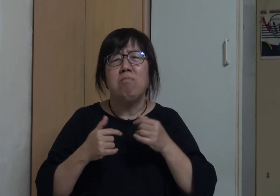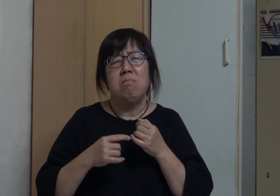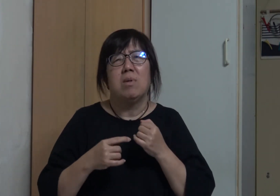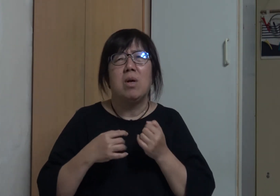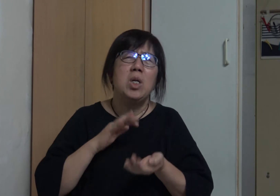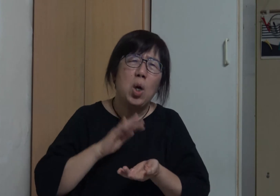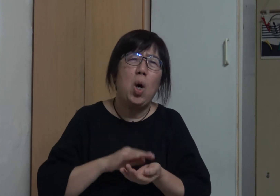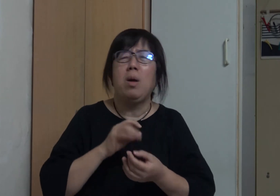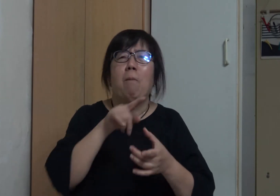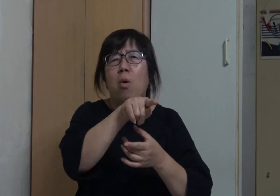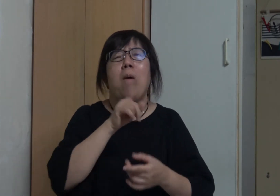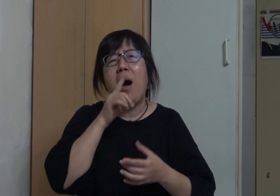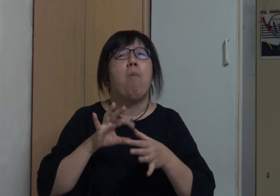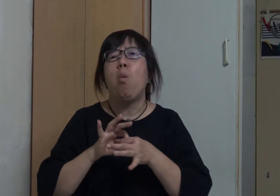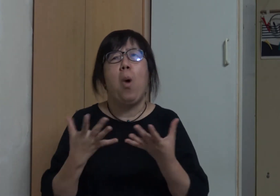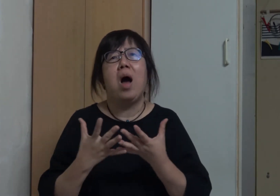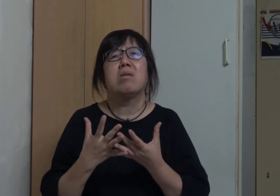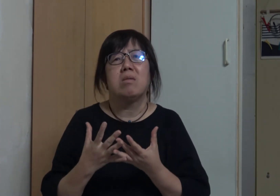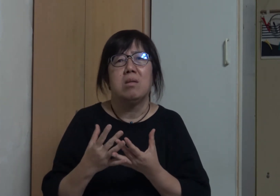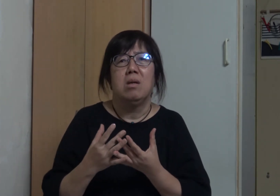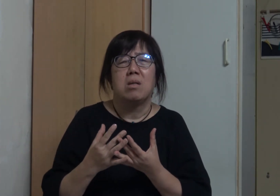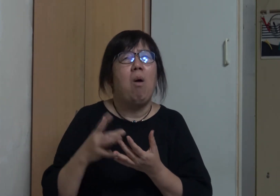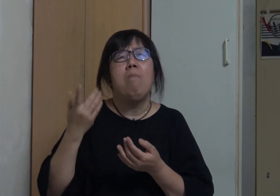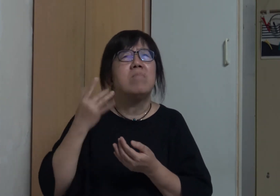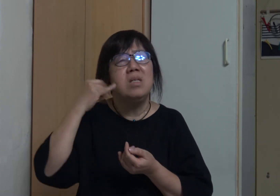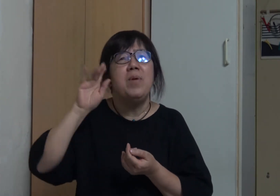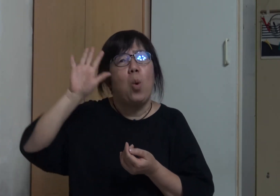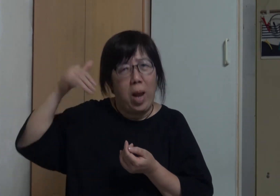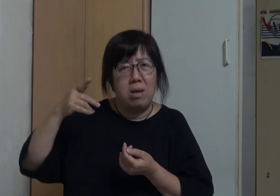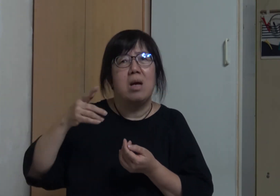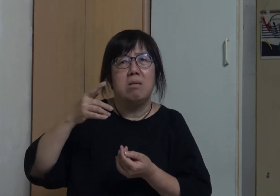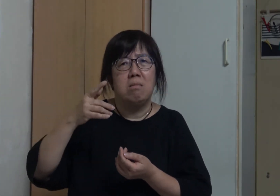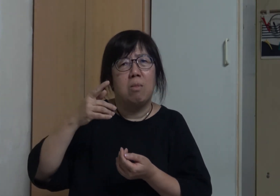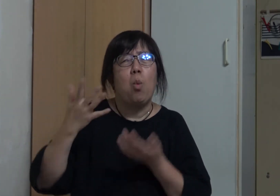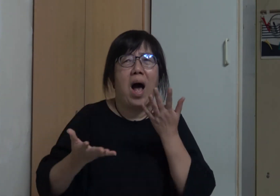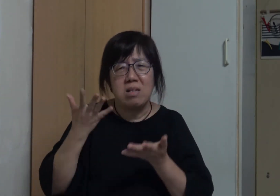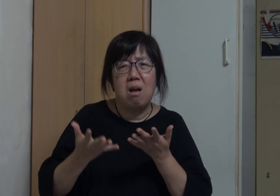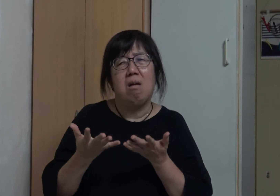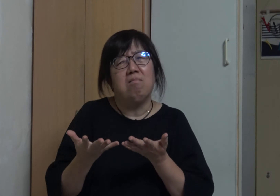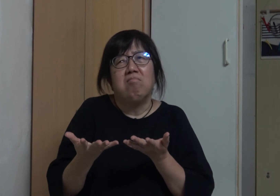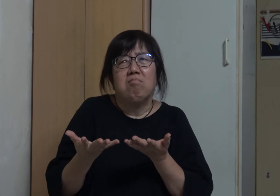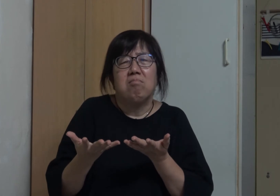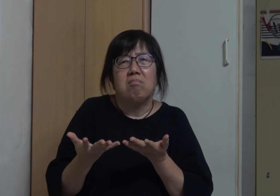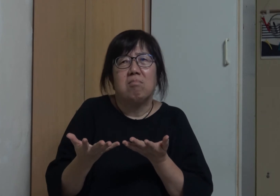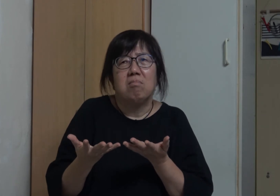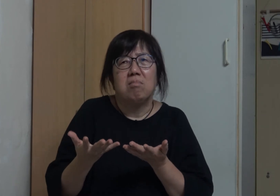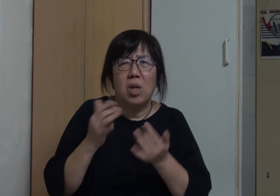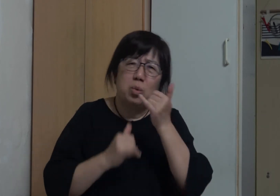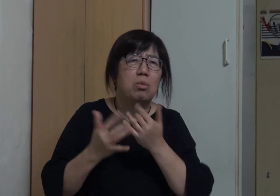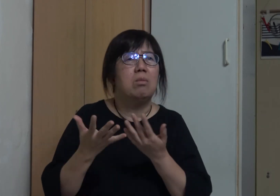It should have nothing to do with Hoi Yan's mom But I don't know why it happened These are just some possibilities That's all